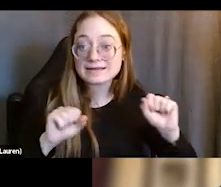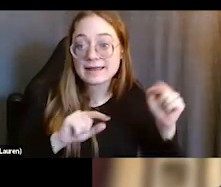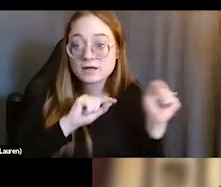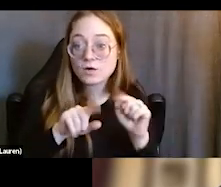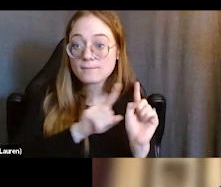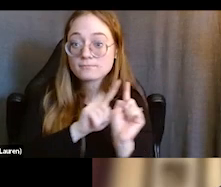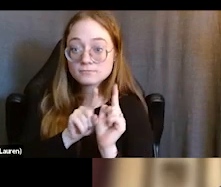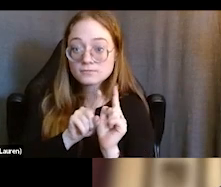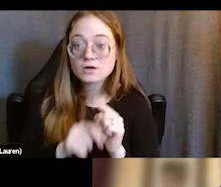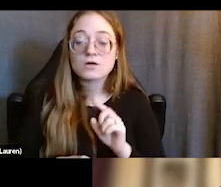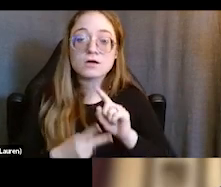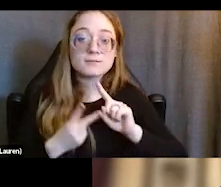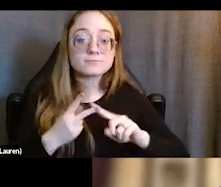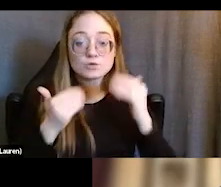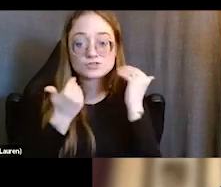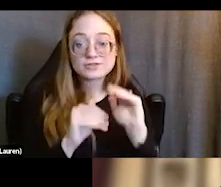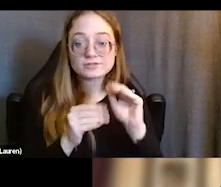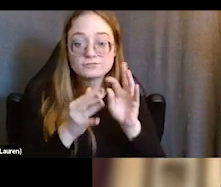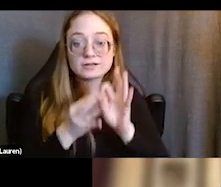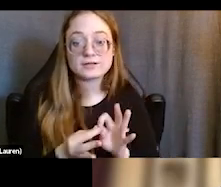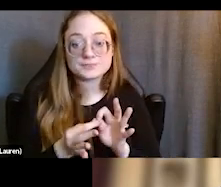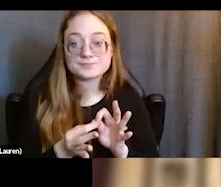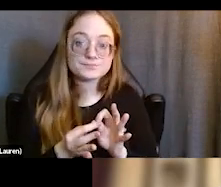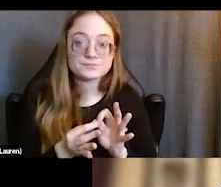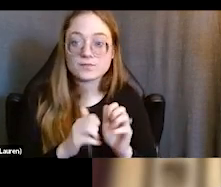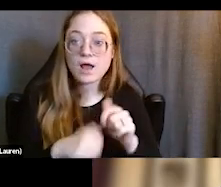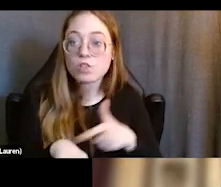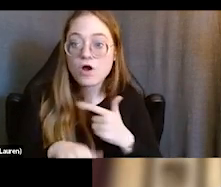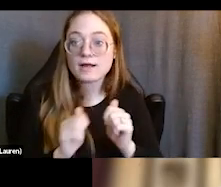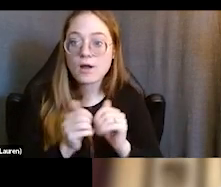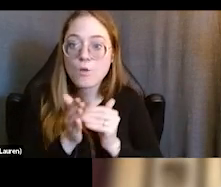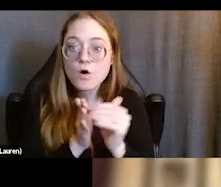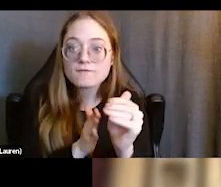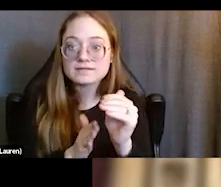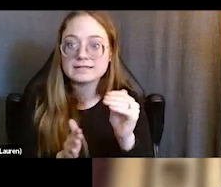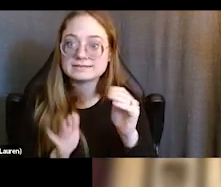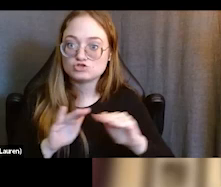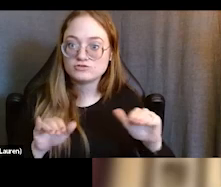or if it's a restriction in terms of how long or how frequently their children can be with them.